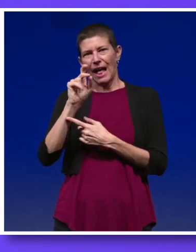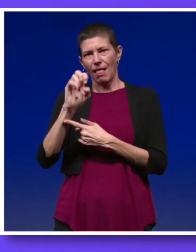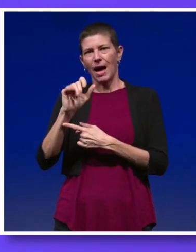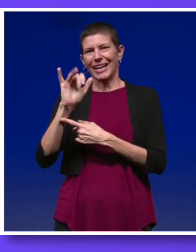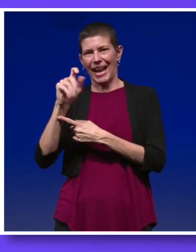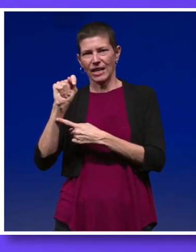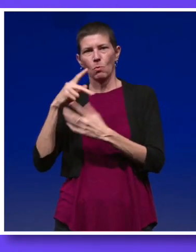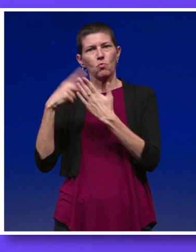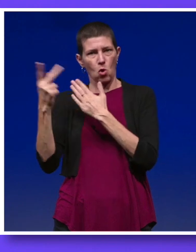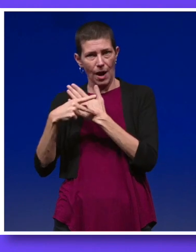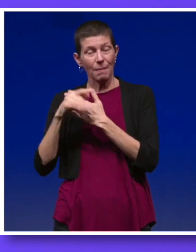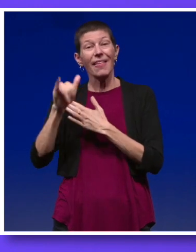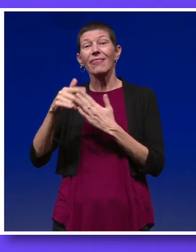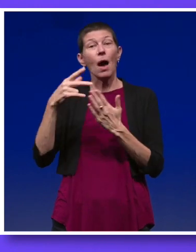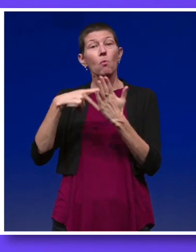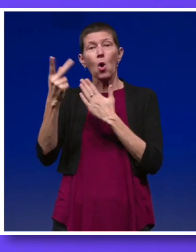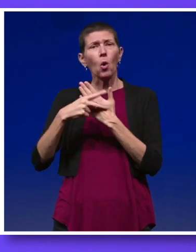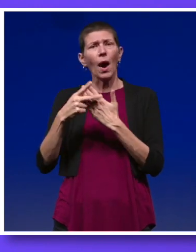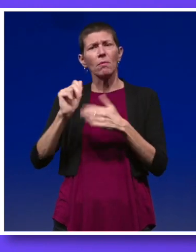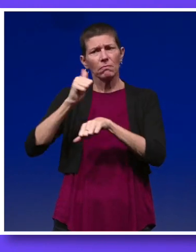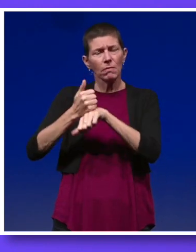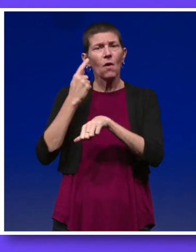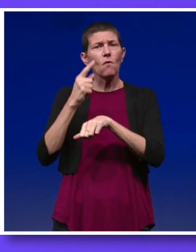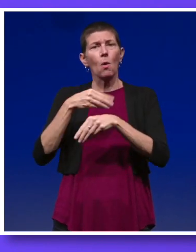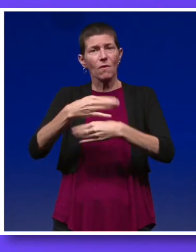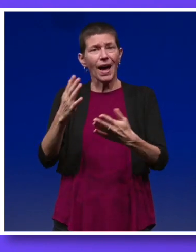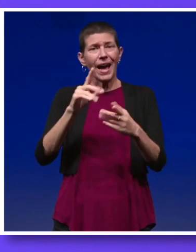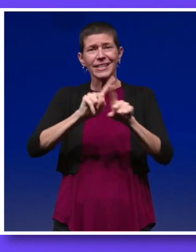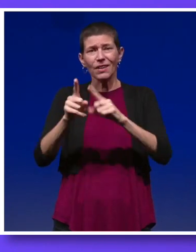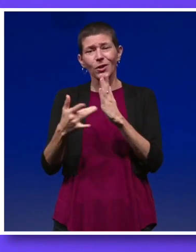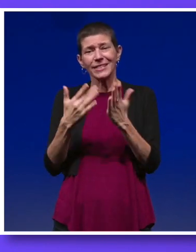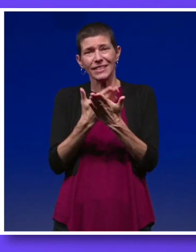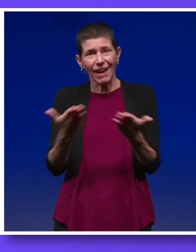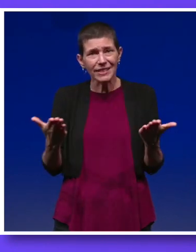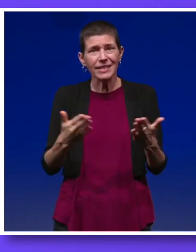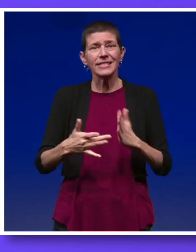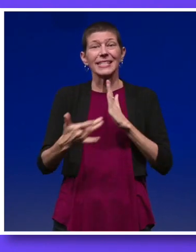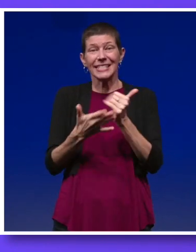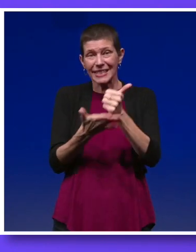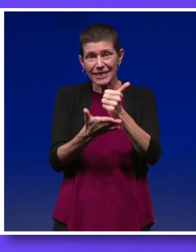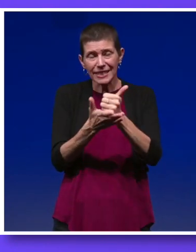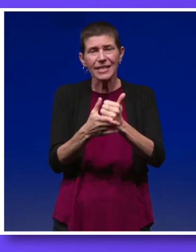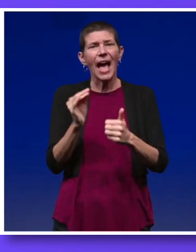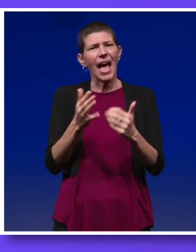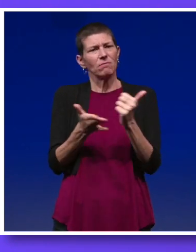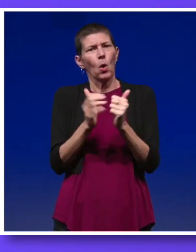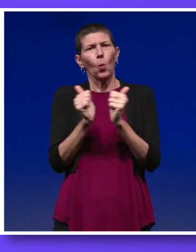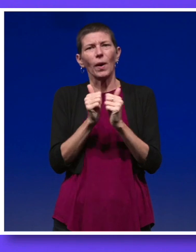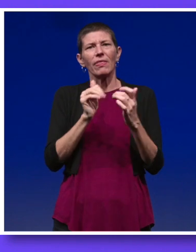This program was designed to provide devices, technical assistance, and assistance with connectivity.